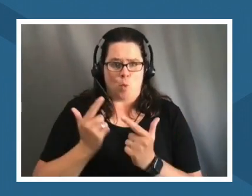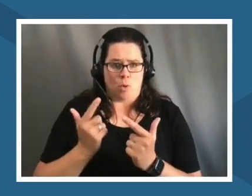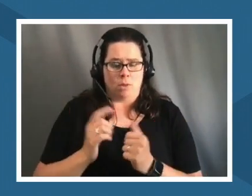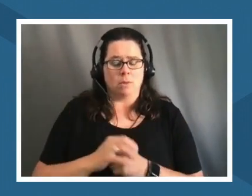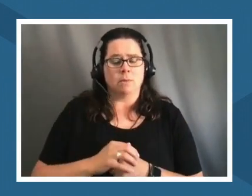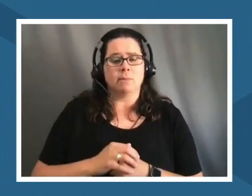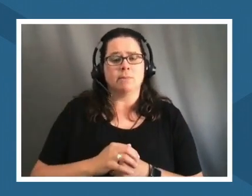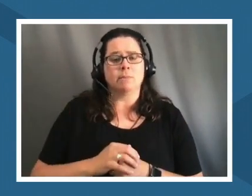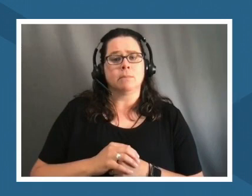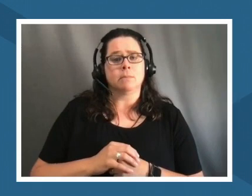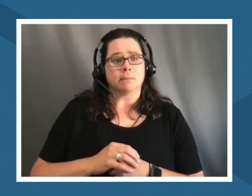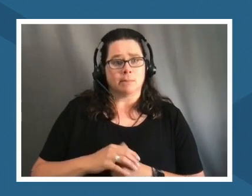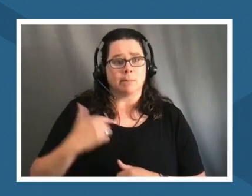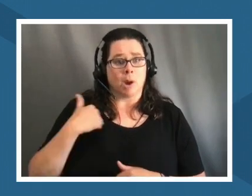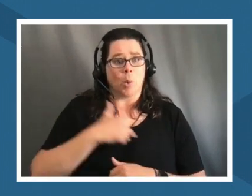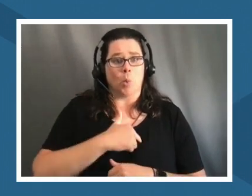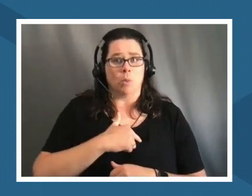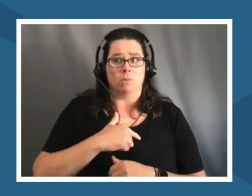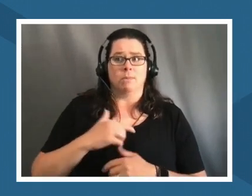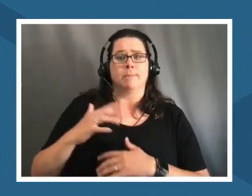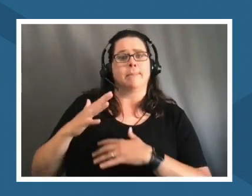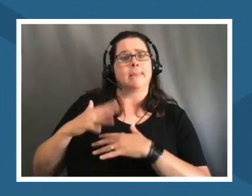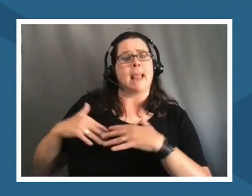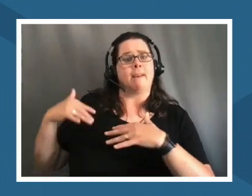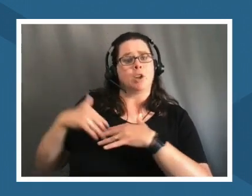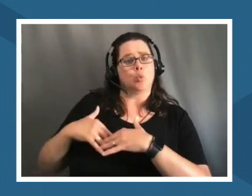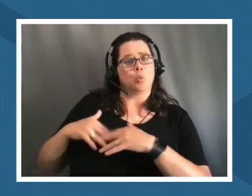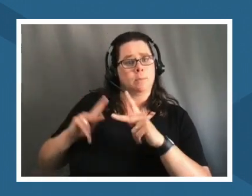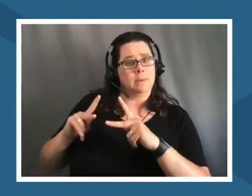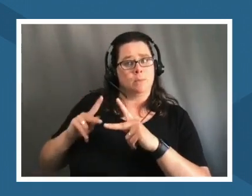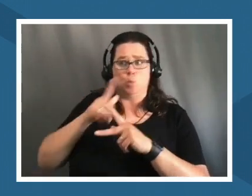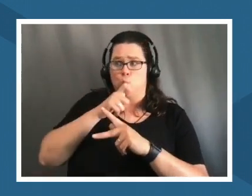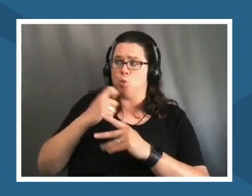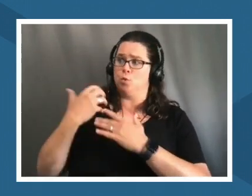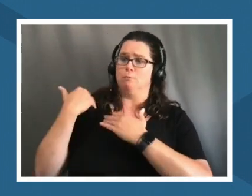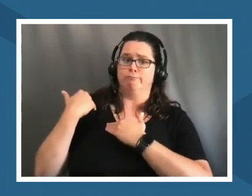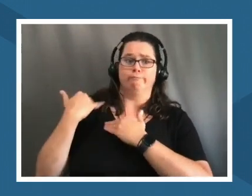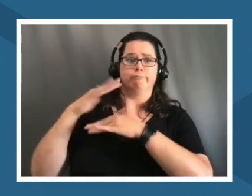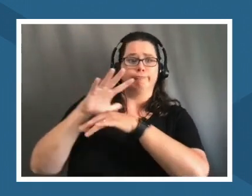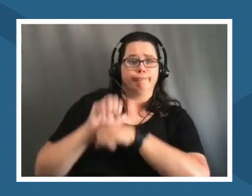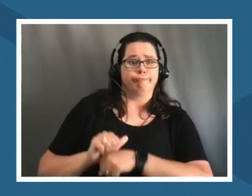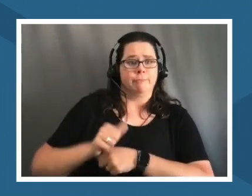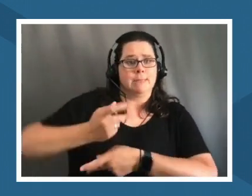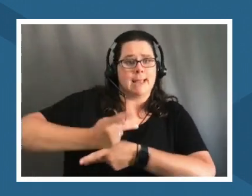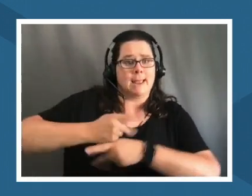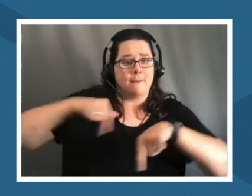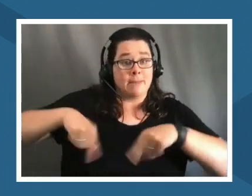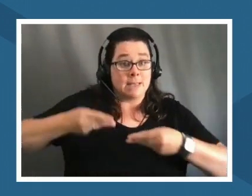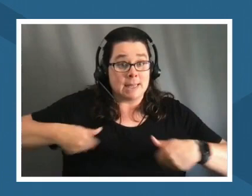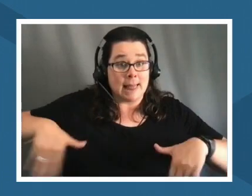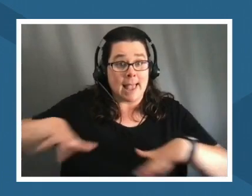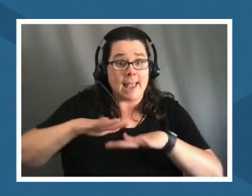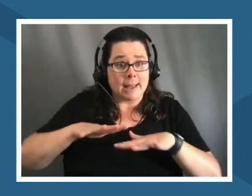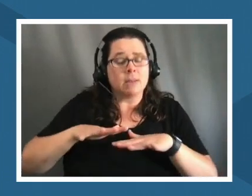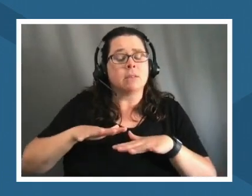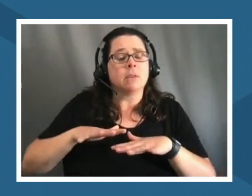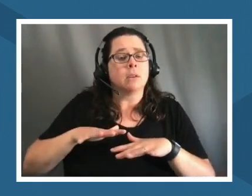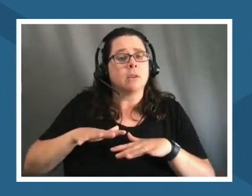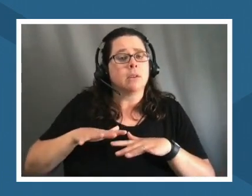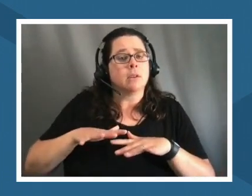this land were indigenous to this country whether um